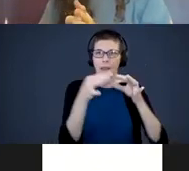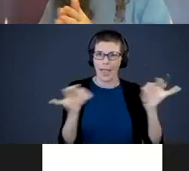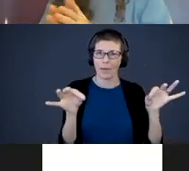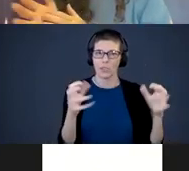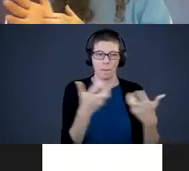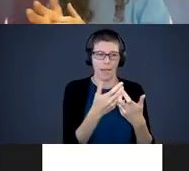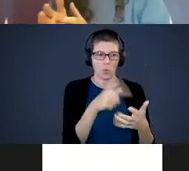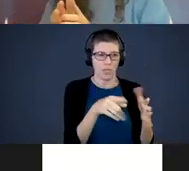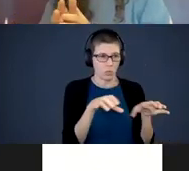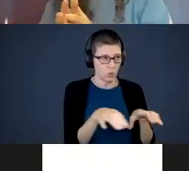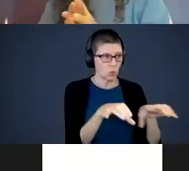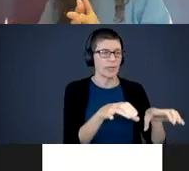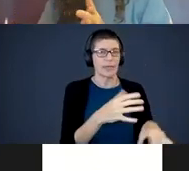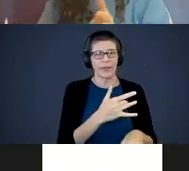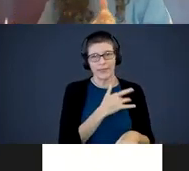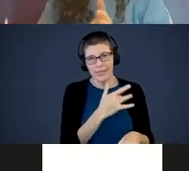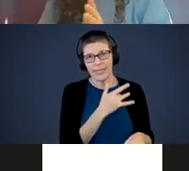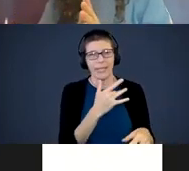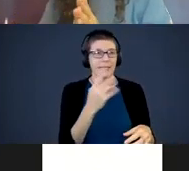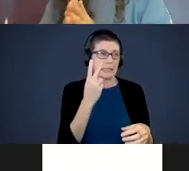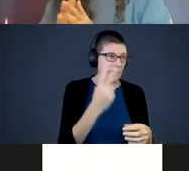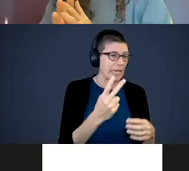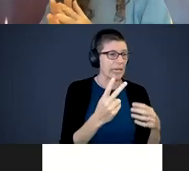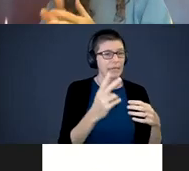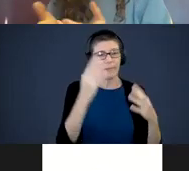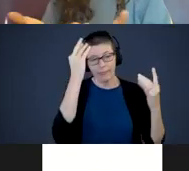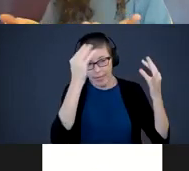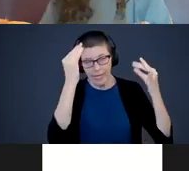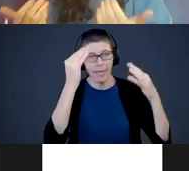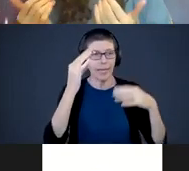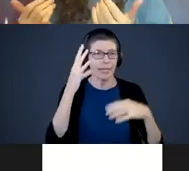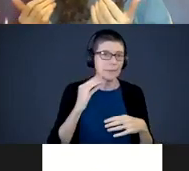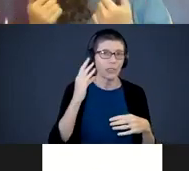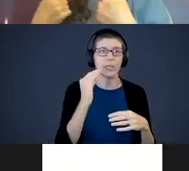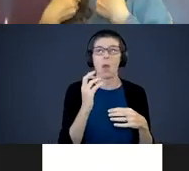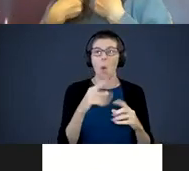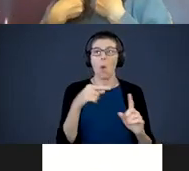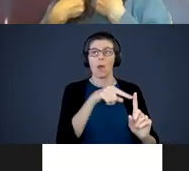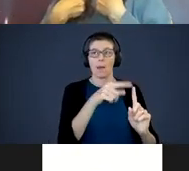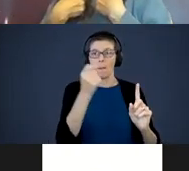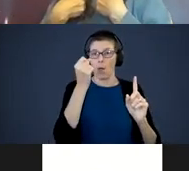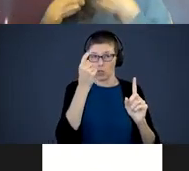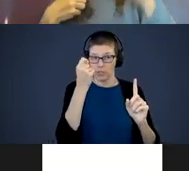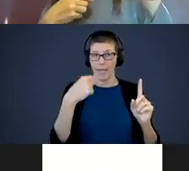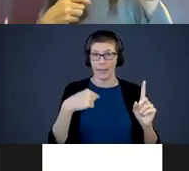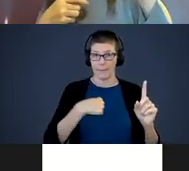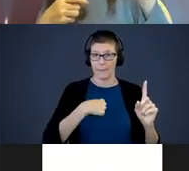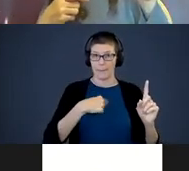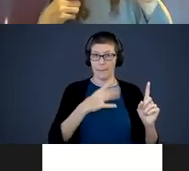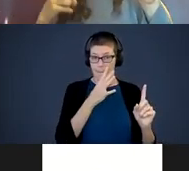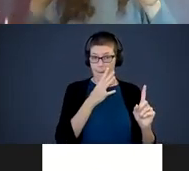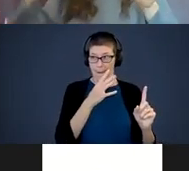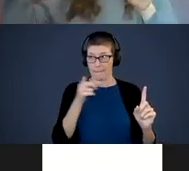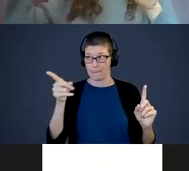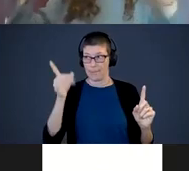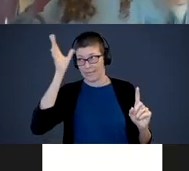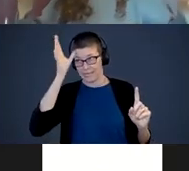seeing, thinking, feeling, experiencing. Or he understands that me as mom, dad, grandma,